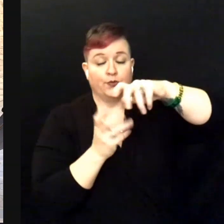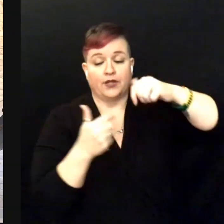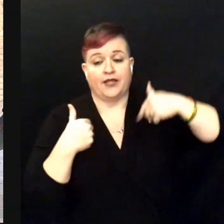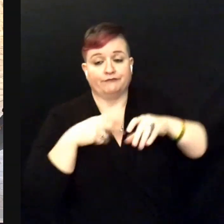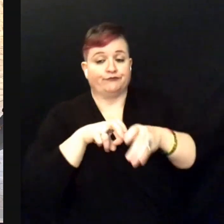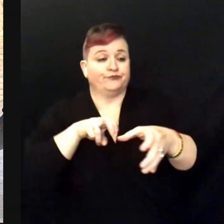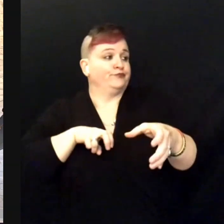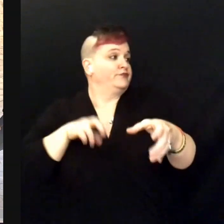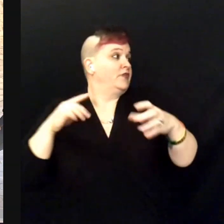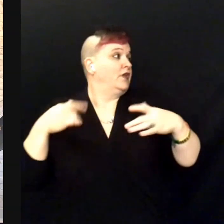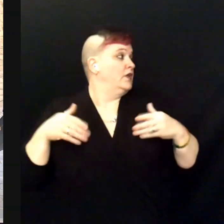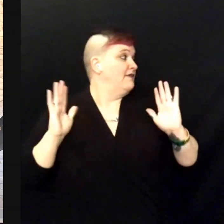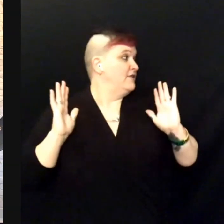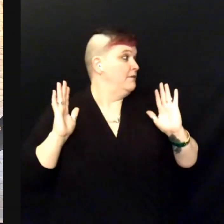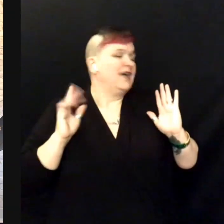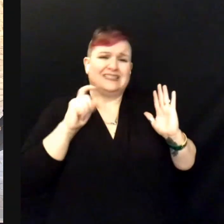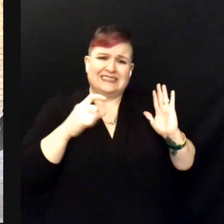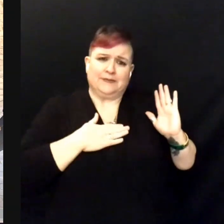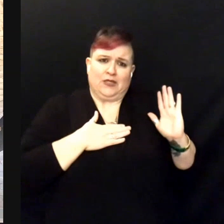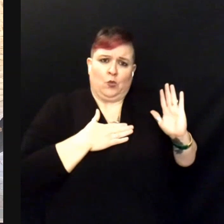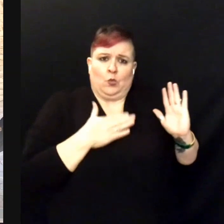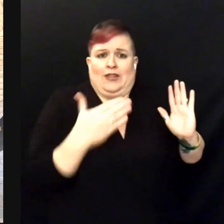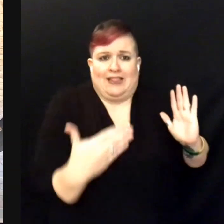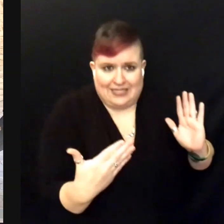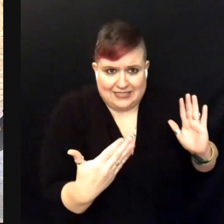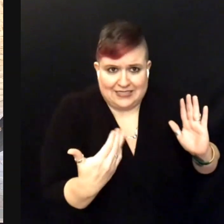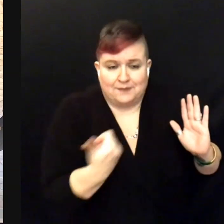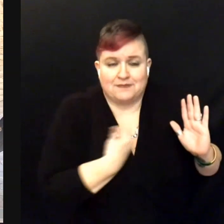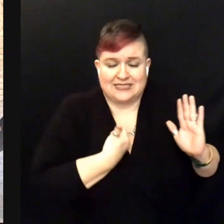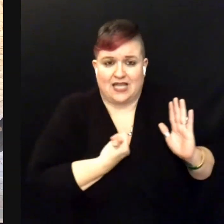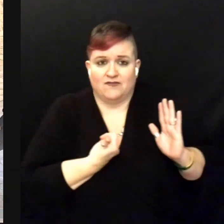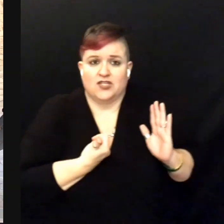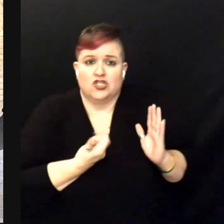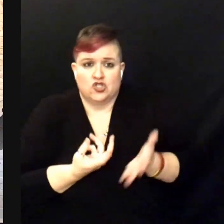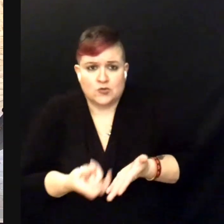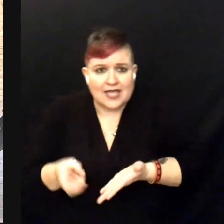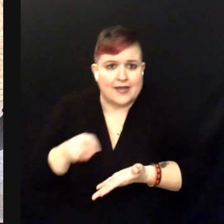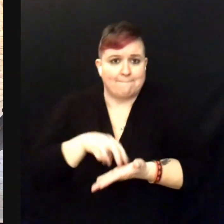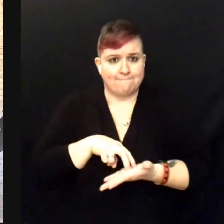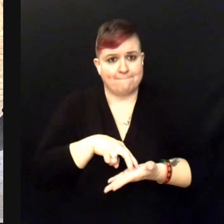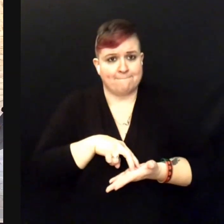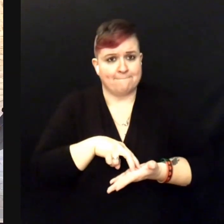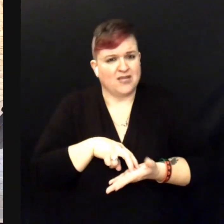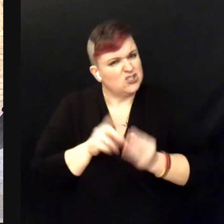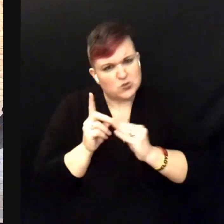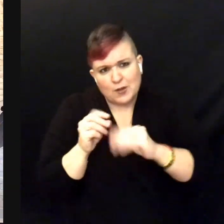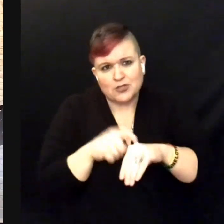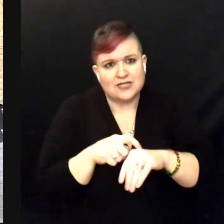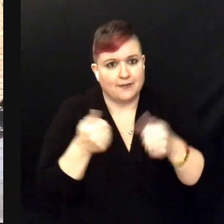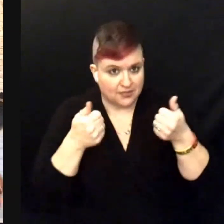If I would just be willing to get up off the floor one more time and try.